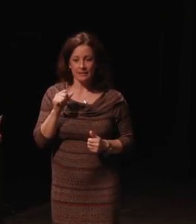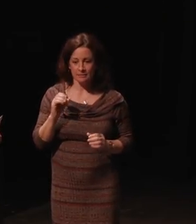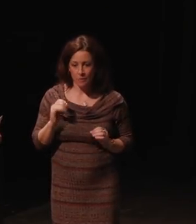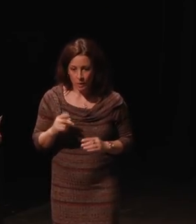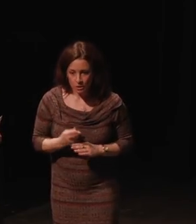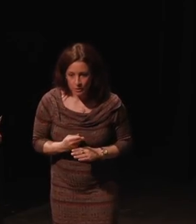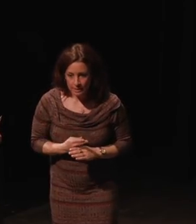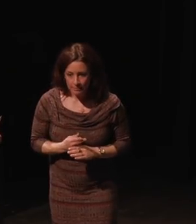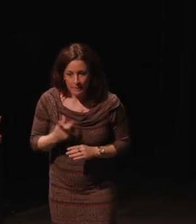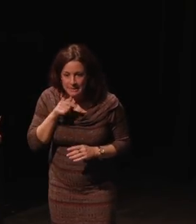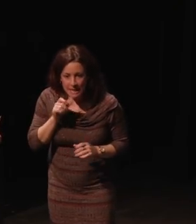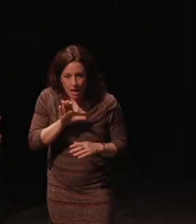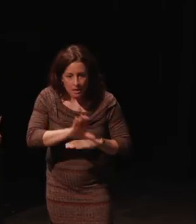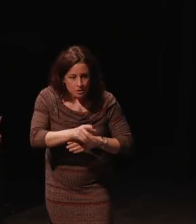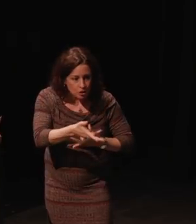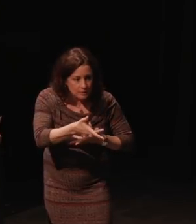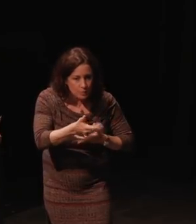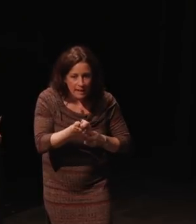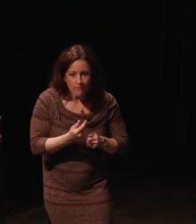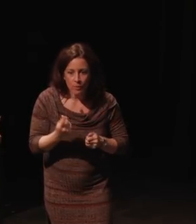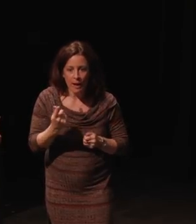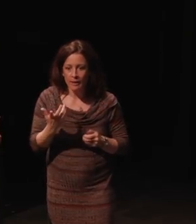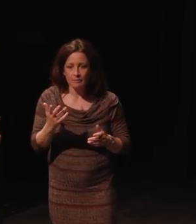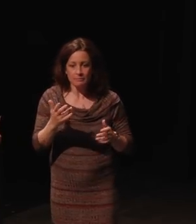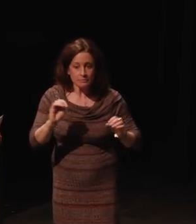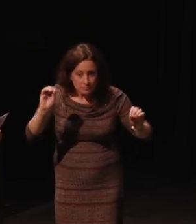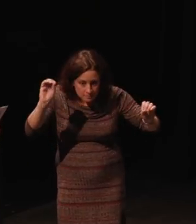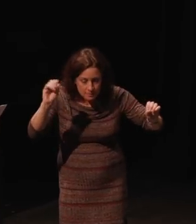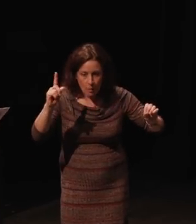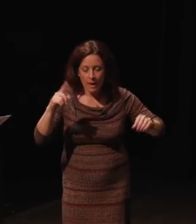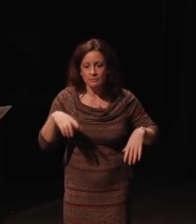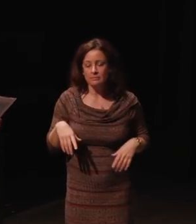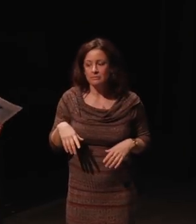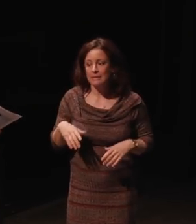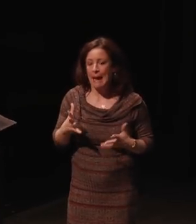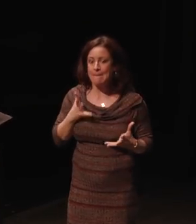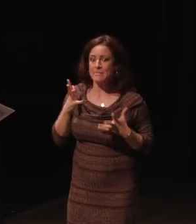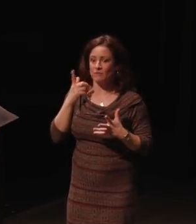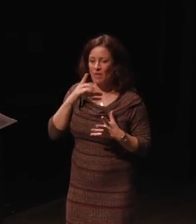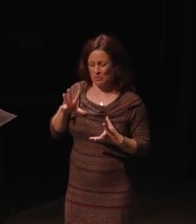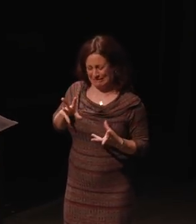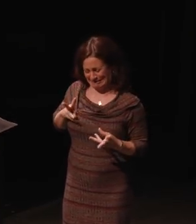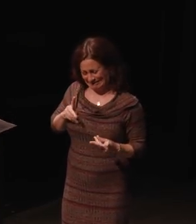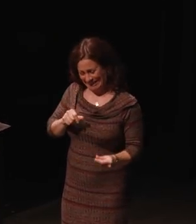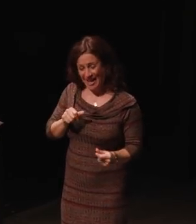consulted with anybody and it was so embarrassing for them to have spent thousands if not millions of dollars